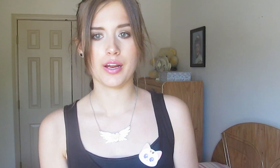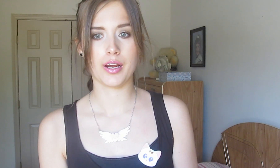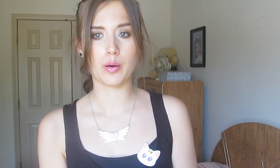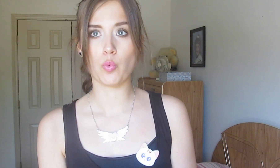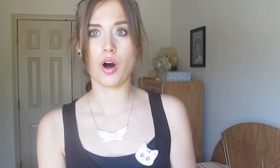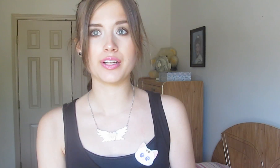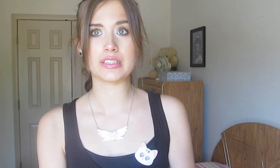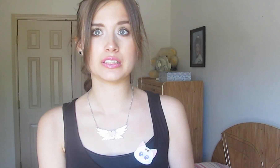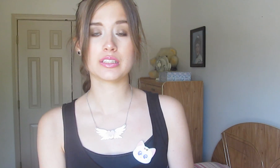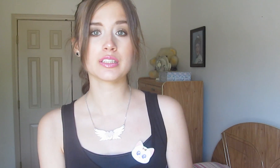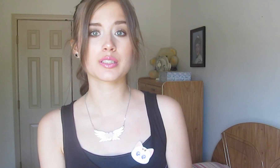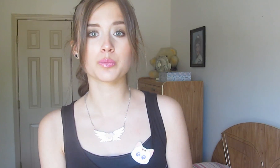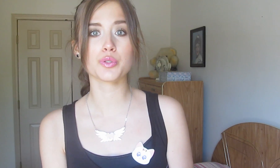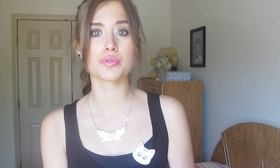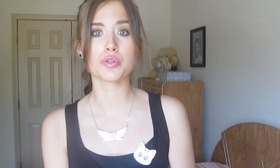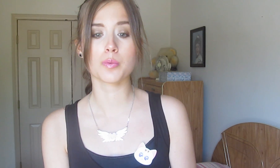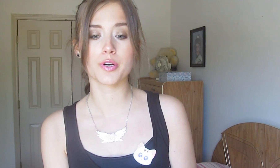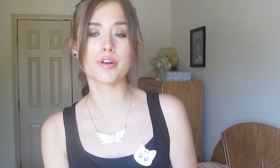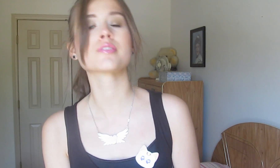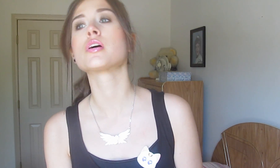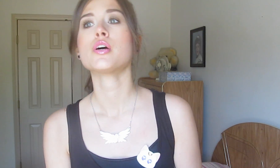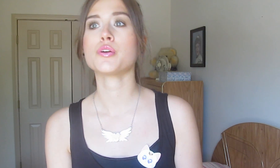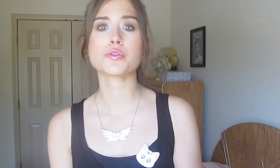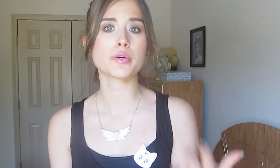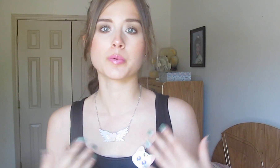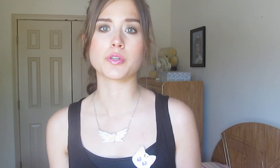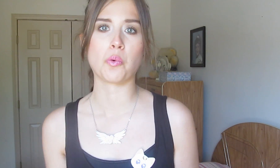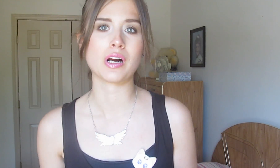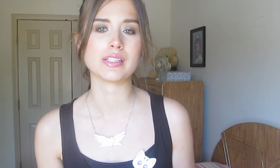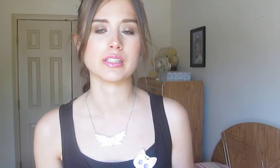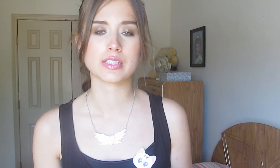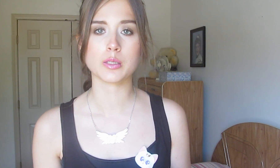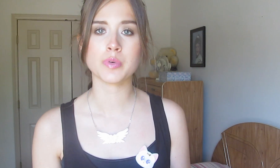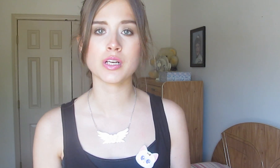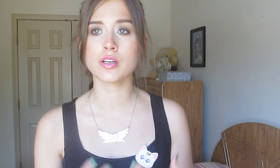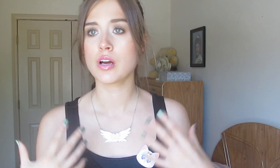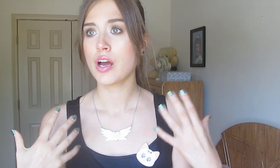am wanting to see some YouTubers. YouTubers are wanting to see me.